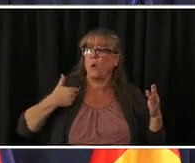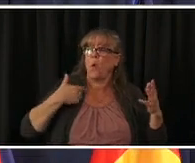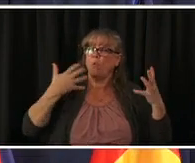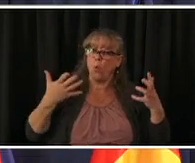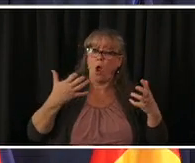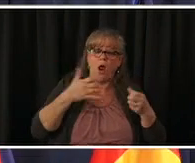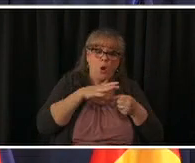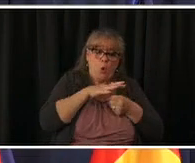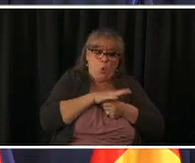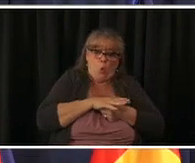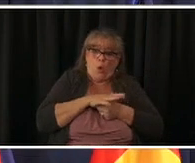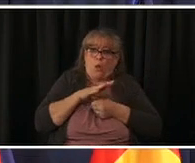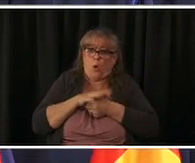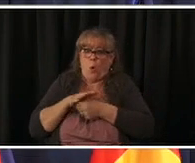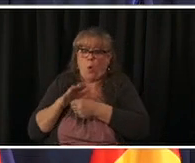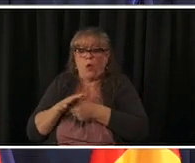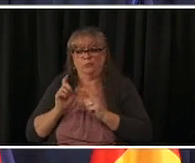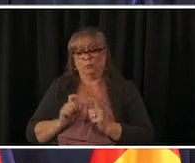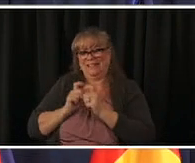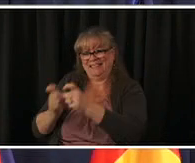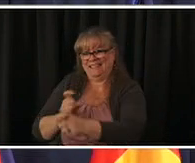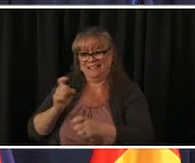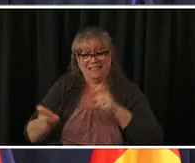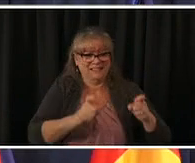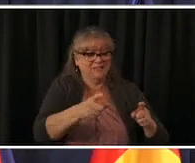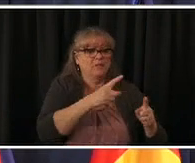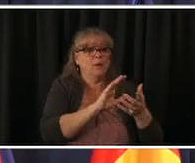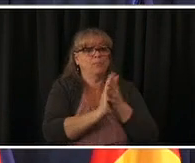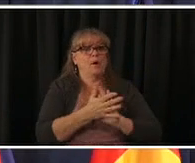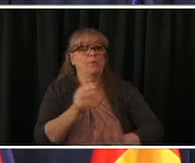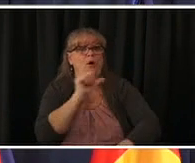even less consultation with the state really over the next few weeks i think we have a target date